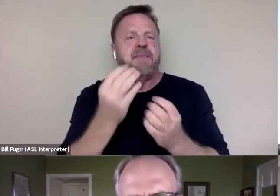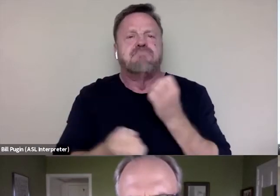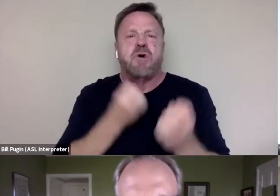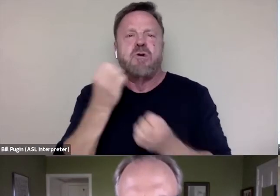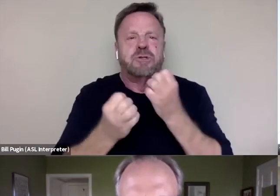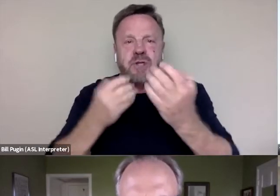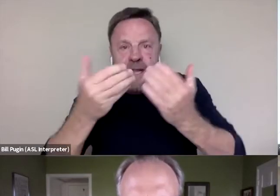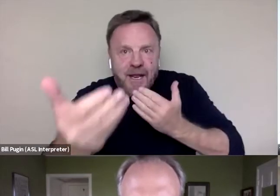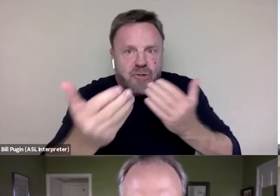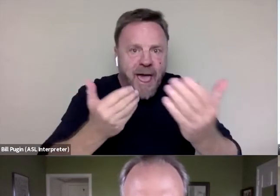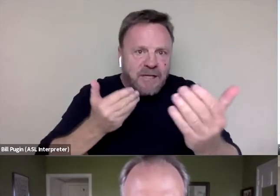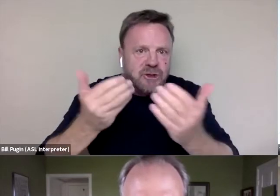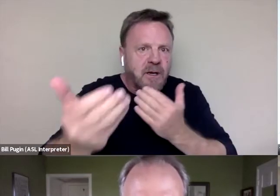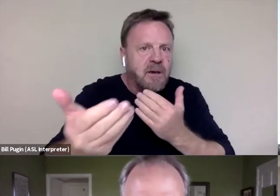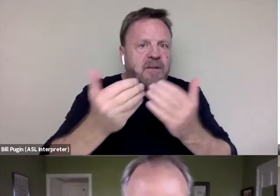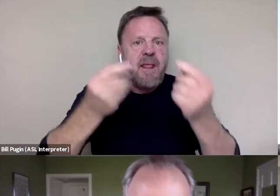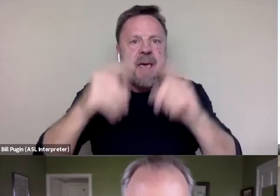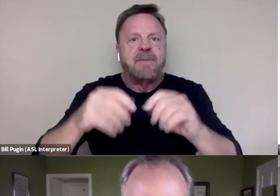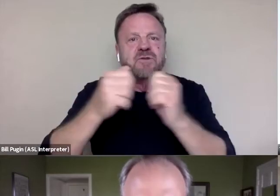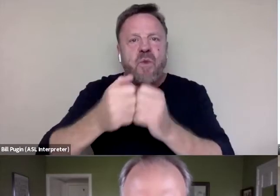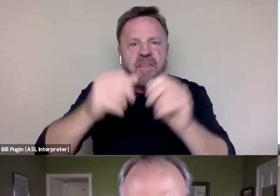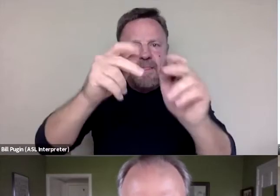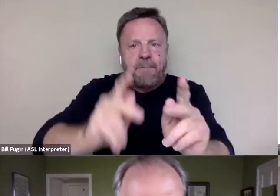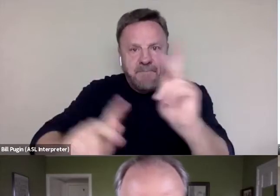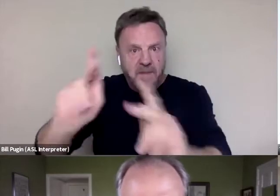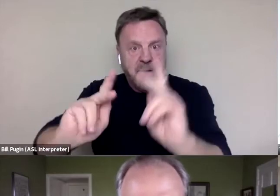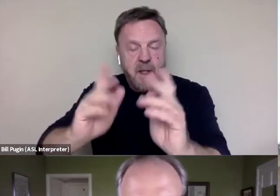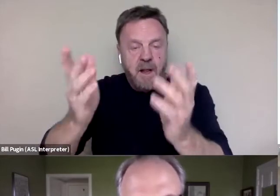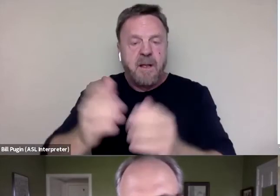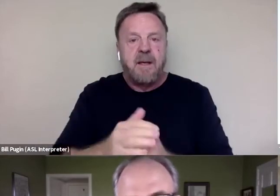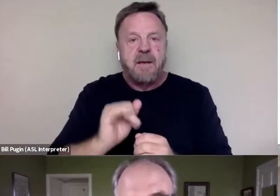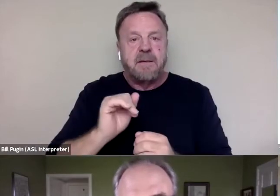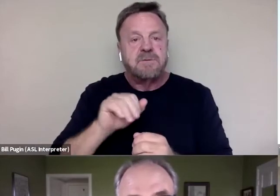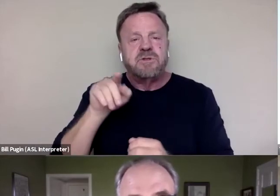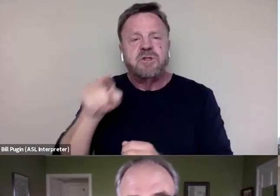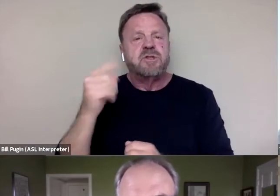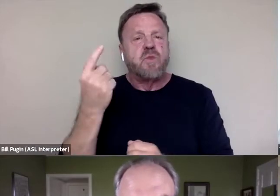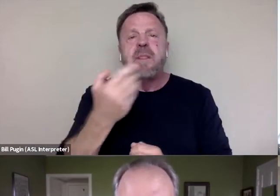that goes on with the subjects. And I think she's one of the best interviewers in the country.